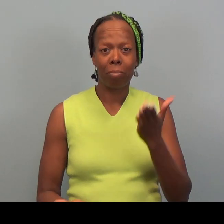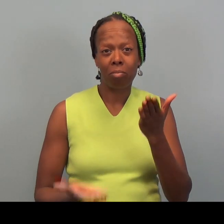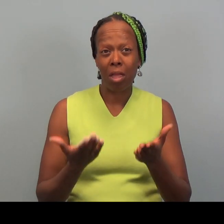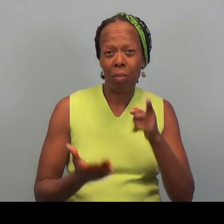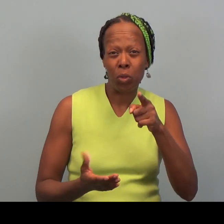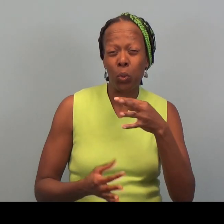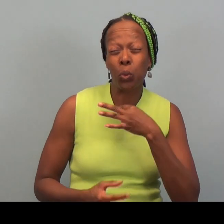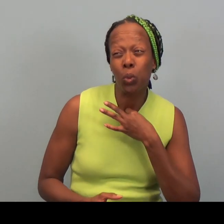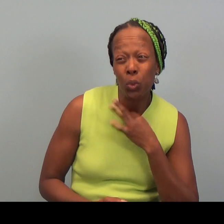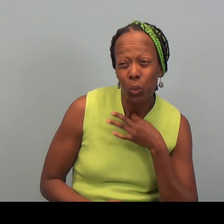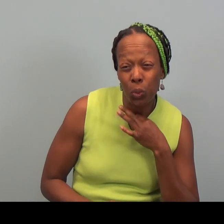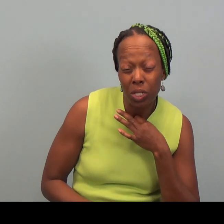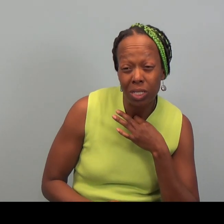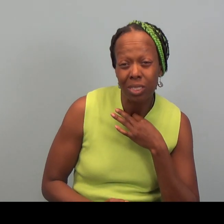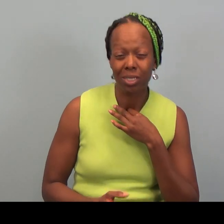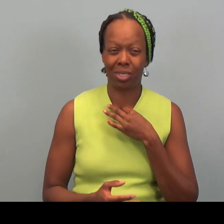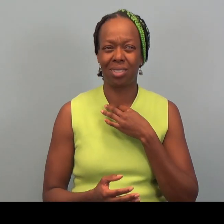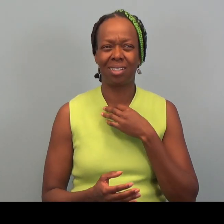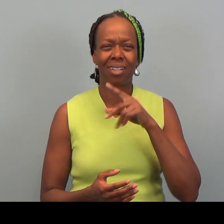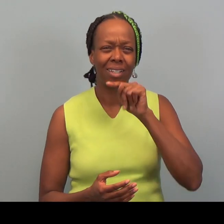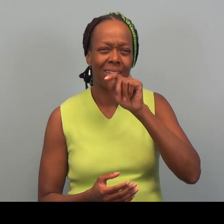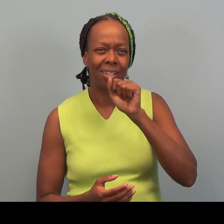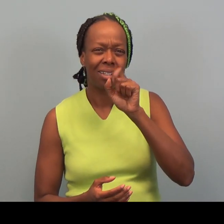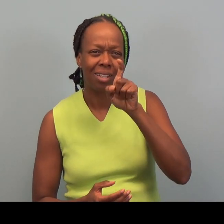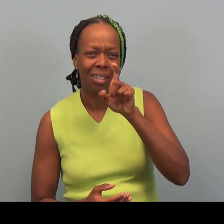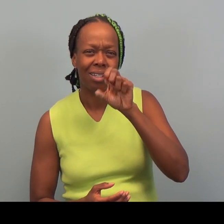So you may be asking what is a tax site?